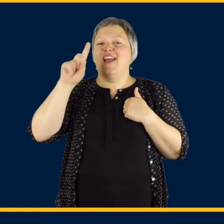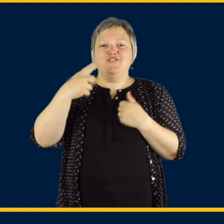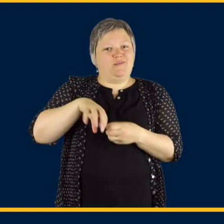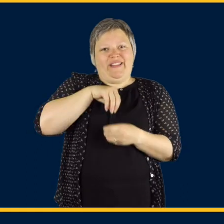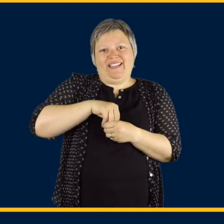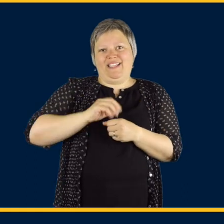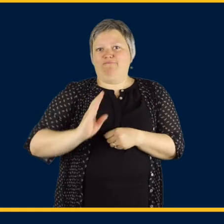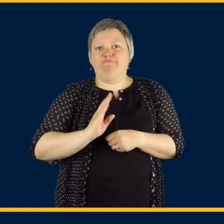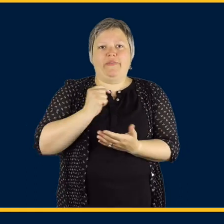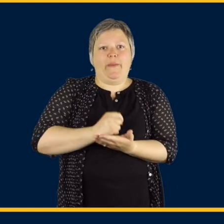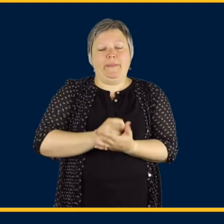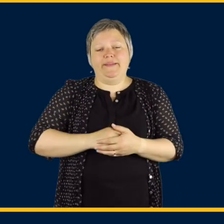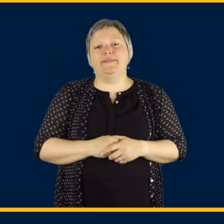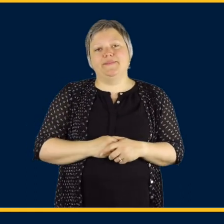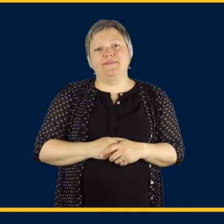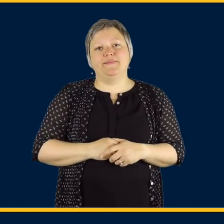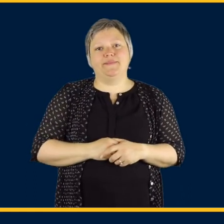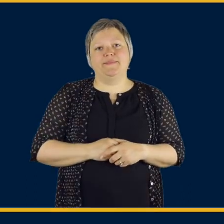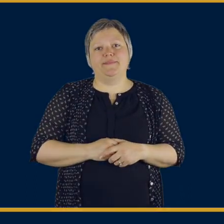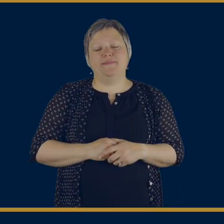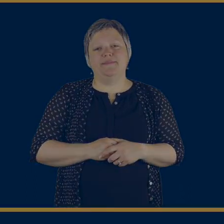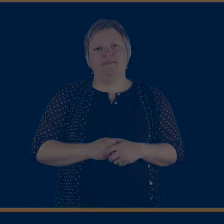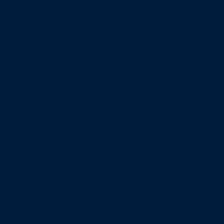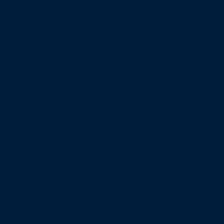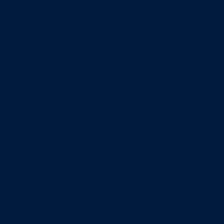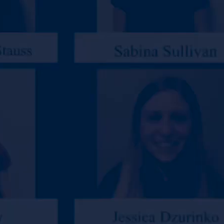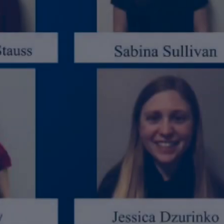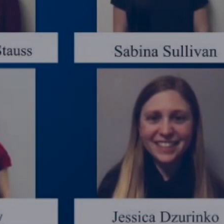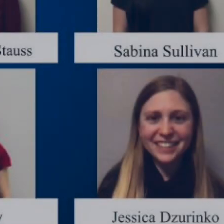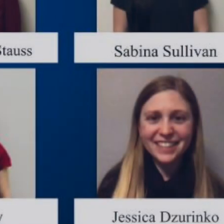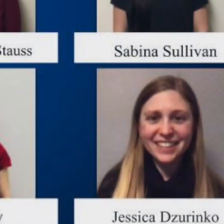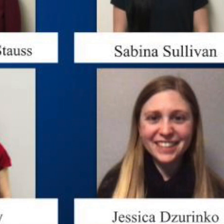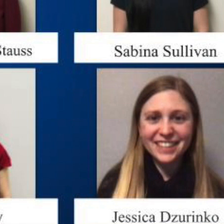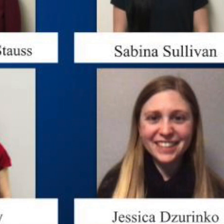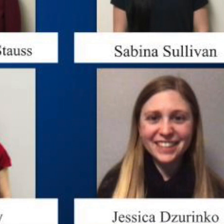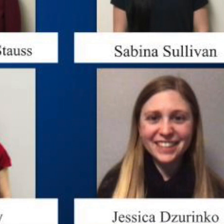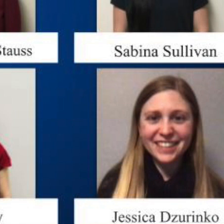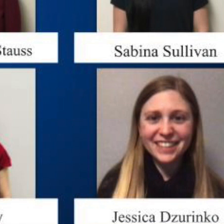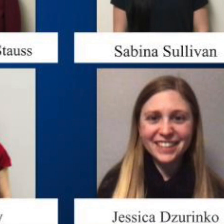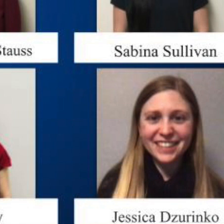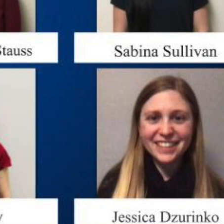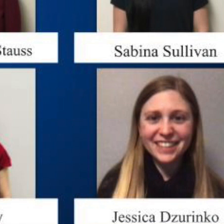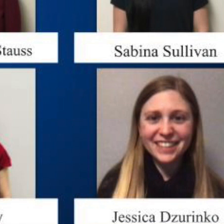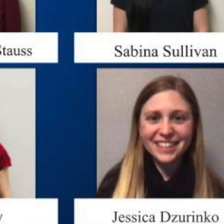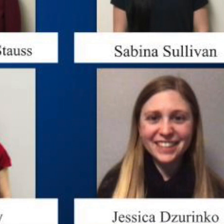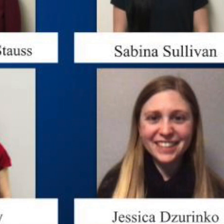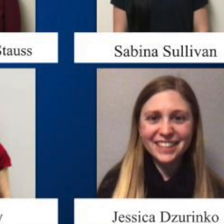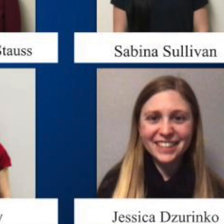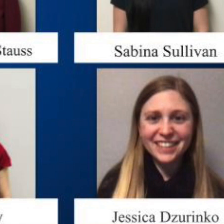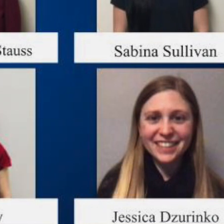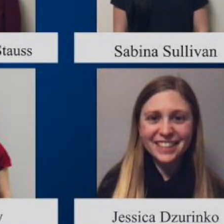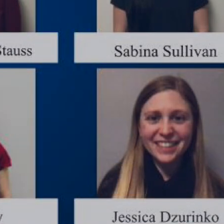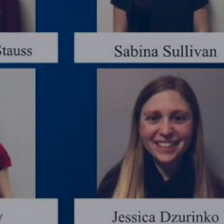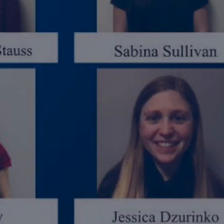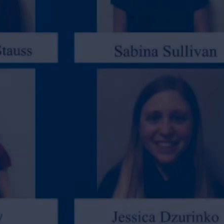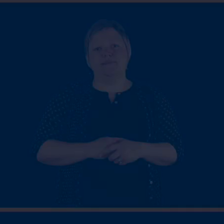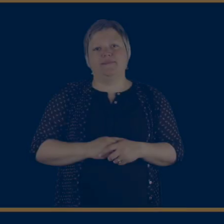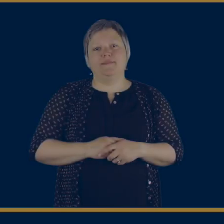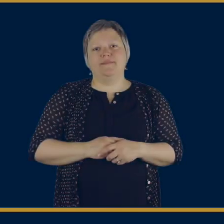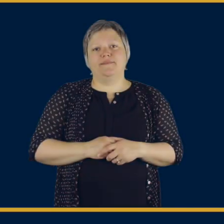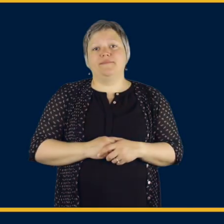all areas of life, not just within the therapy room.